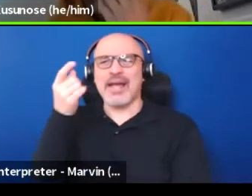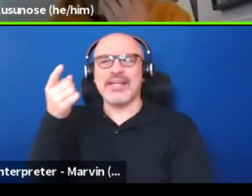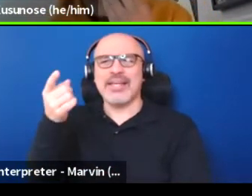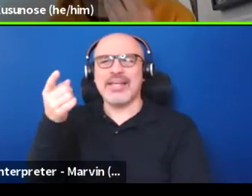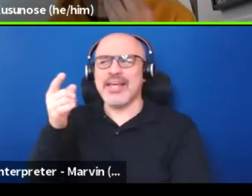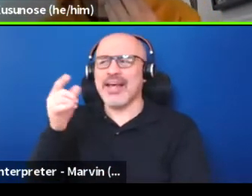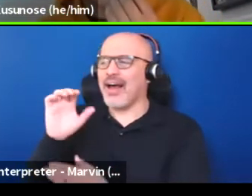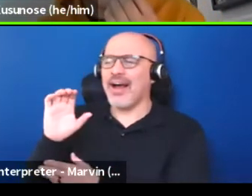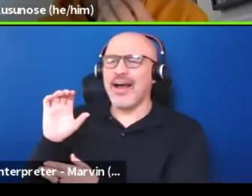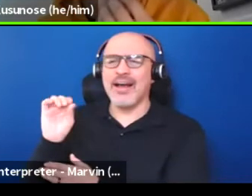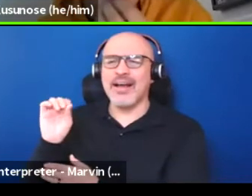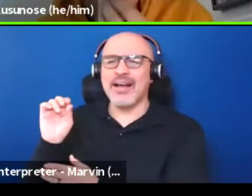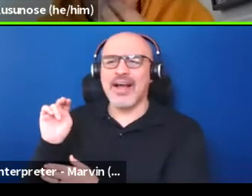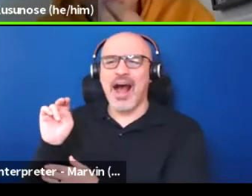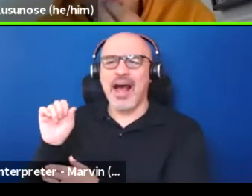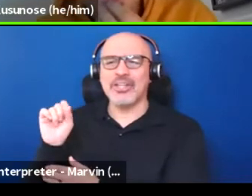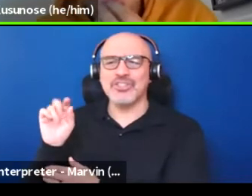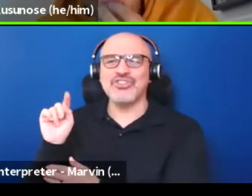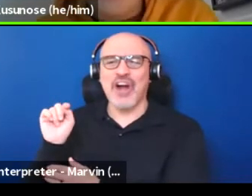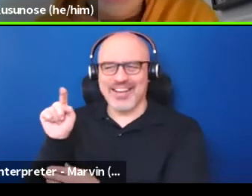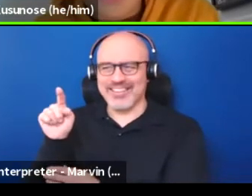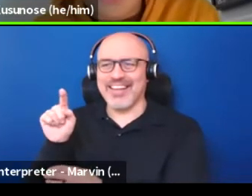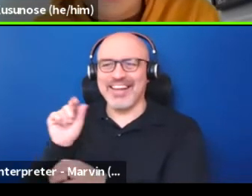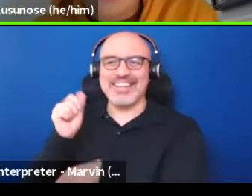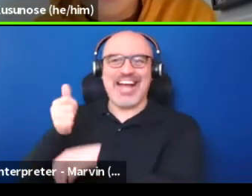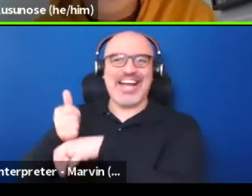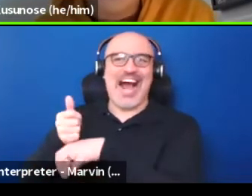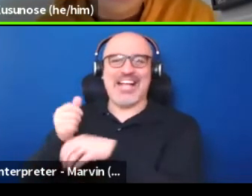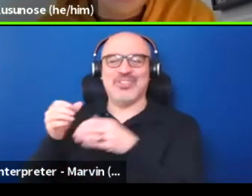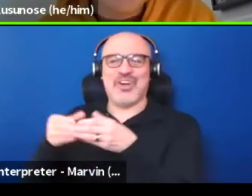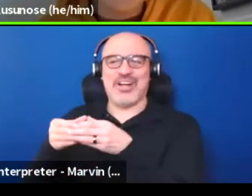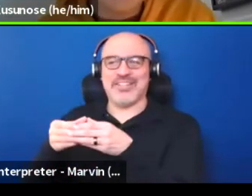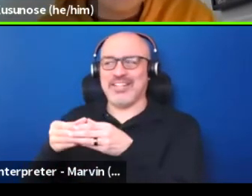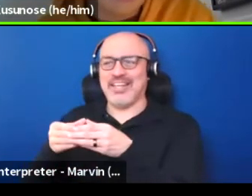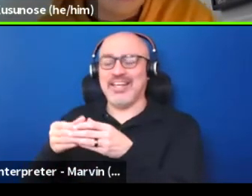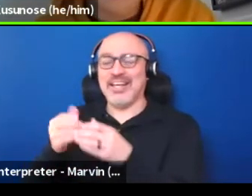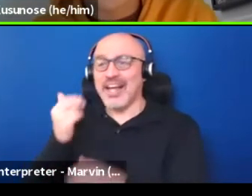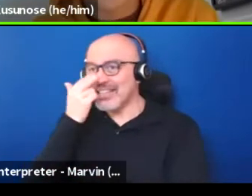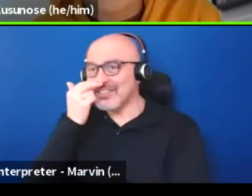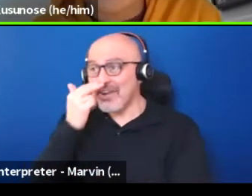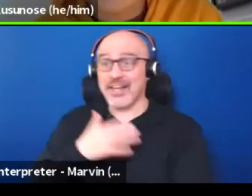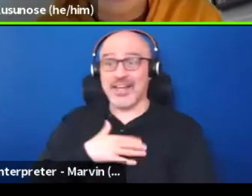because actually in my English class right now, I'm learning about critical theories.